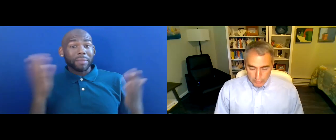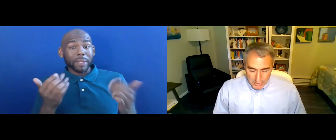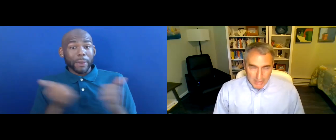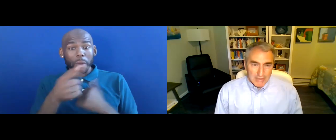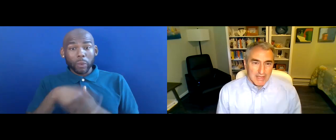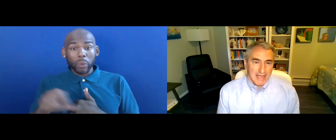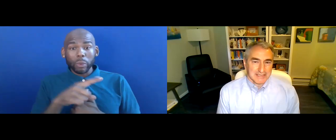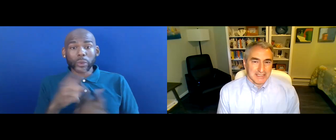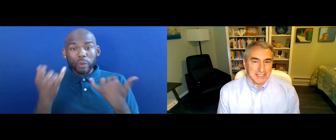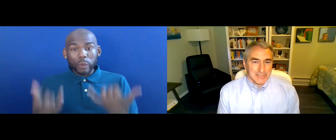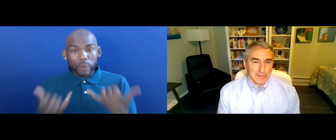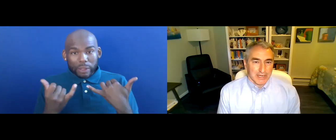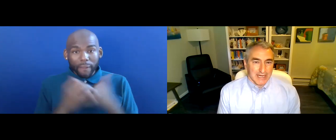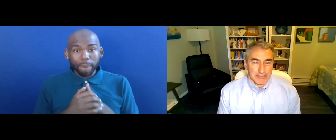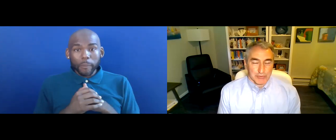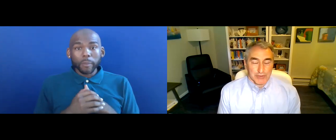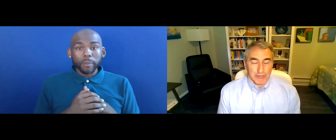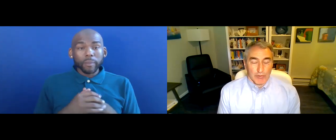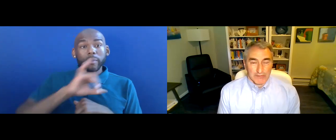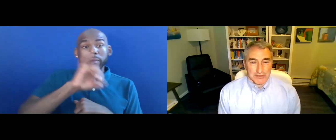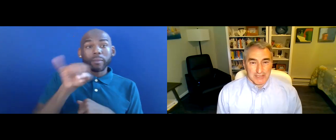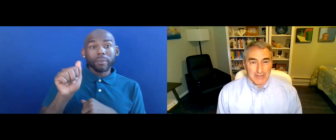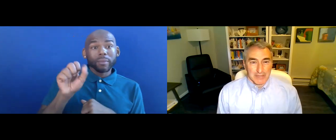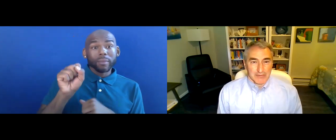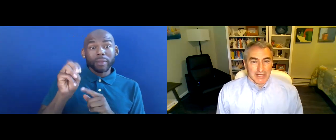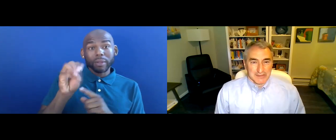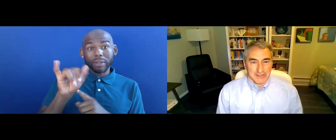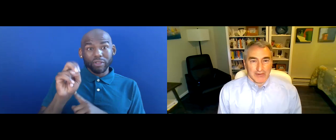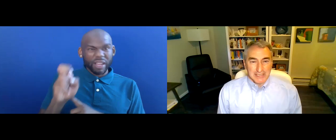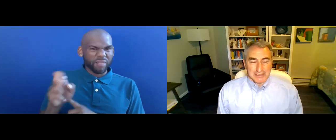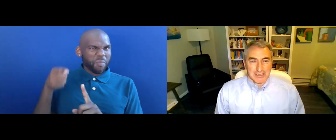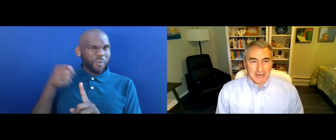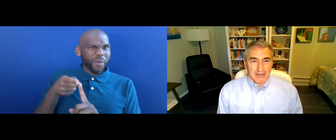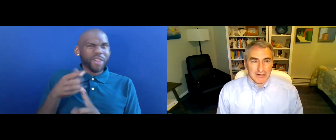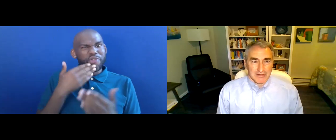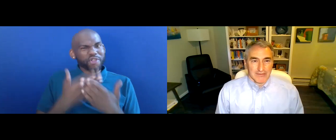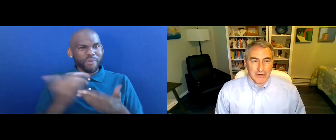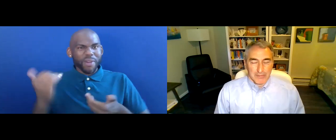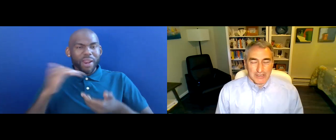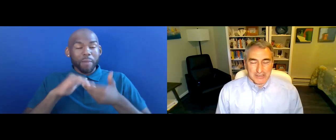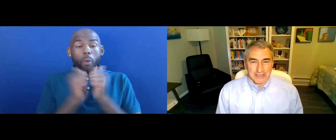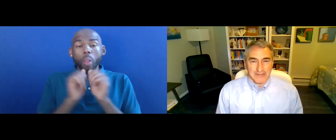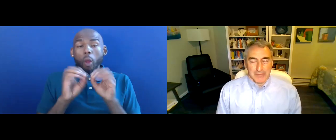SO, AS JASMINE POINTED OUT, IT IS WONDERFUL TO COLLABORATE WITH THE OFFICE OF CIVIL RIGHTS AND OTHER PARTNERS.